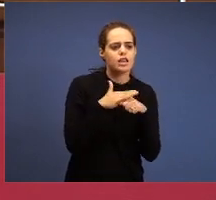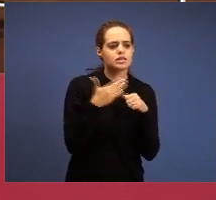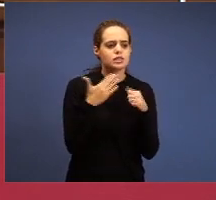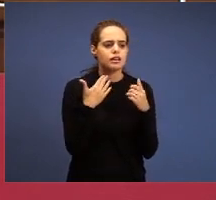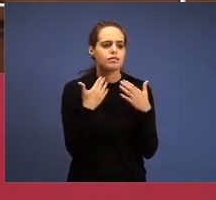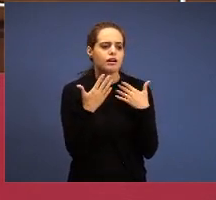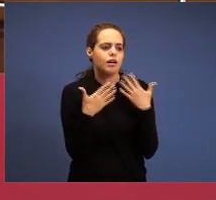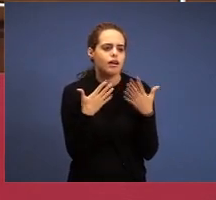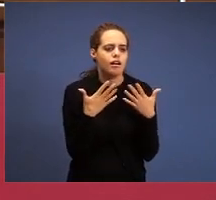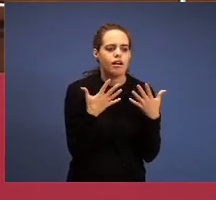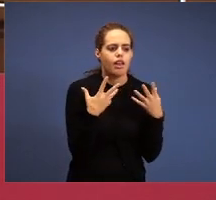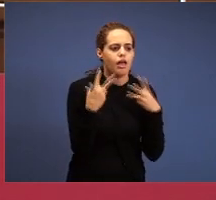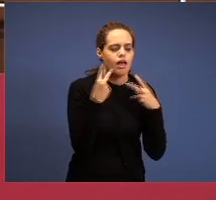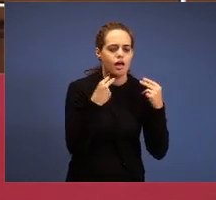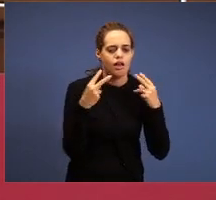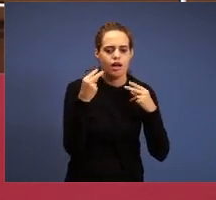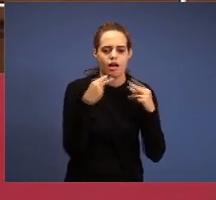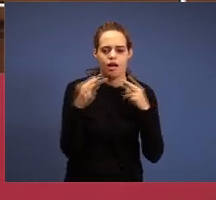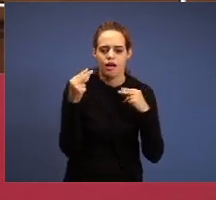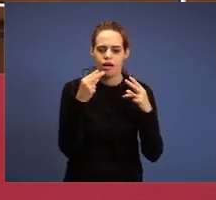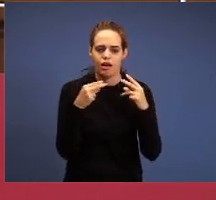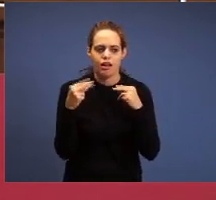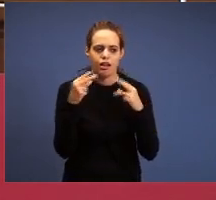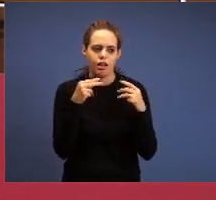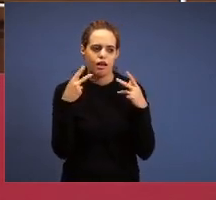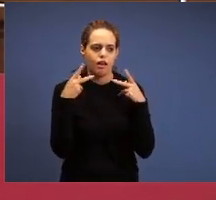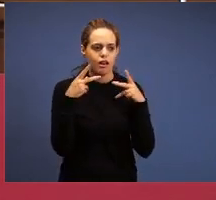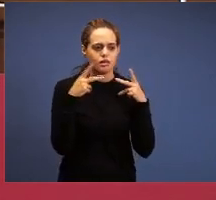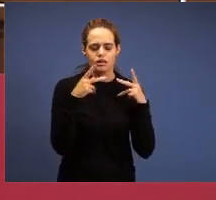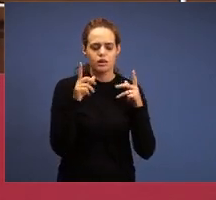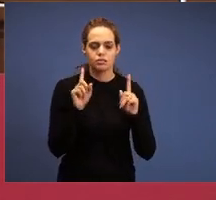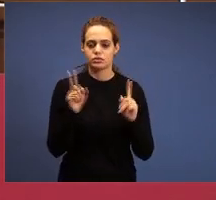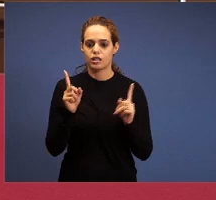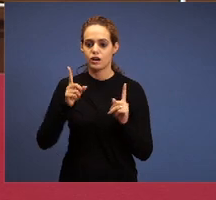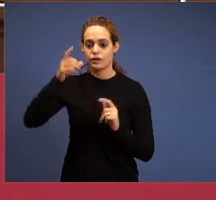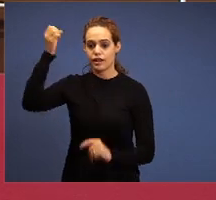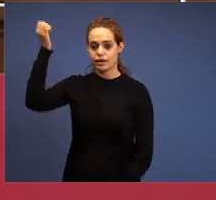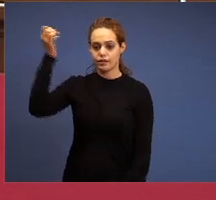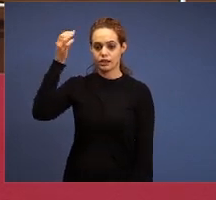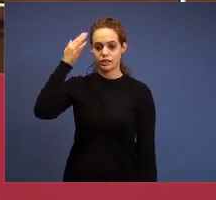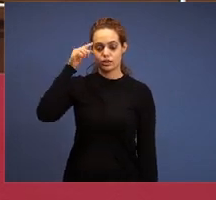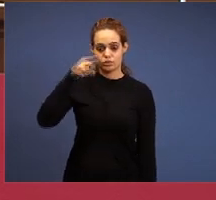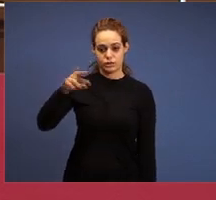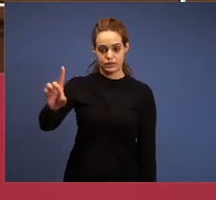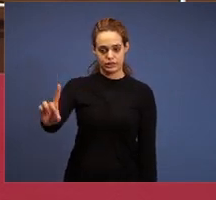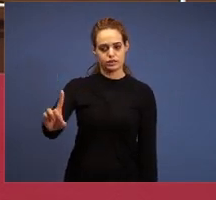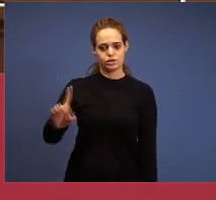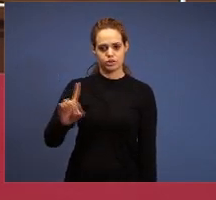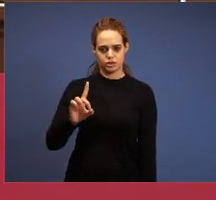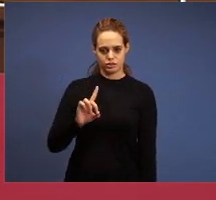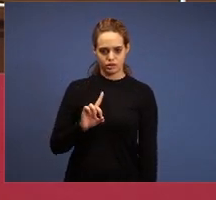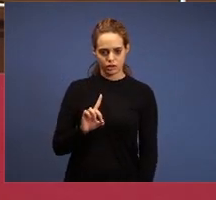preaching, you're a believer, are you coming now? God bless you, continue, now this